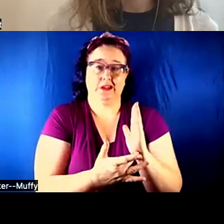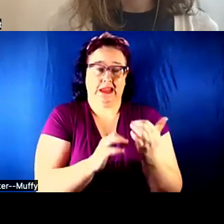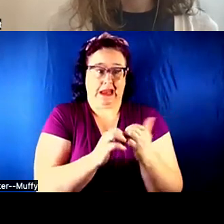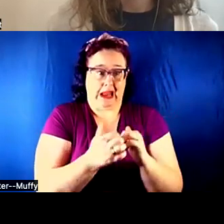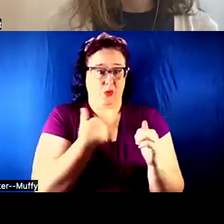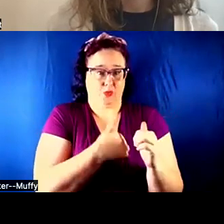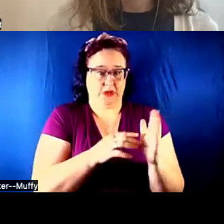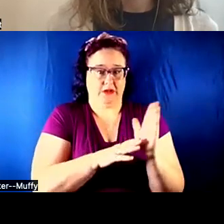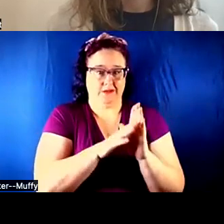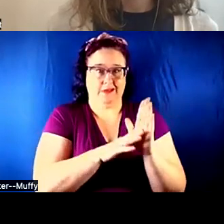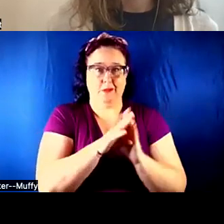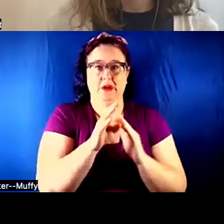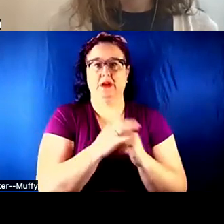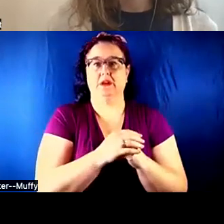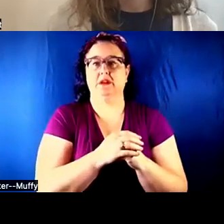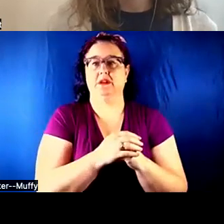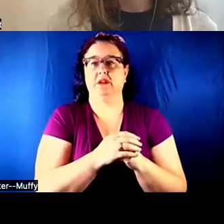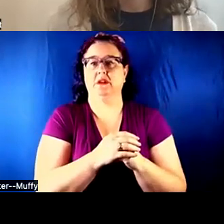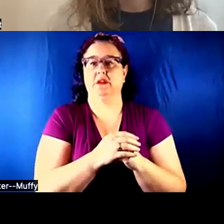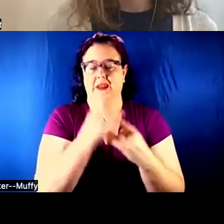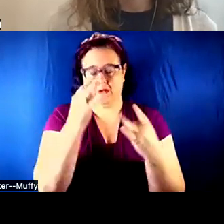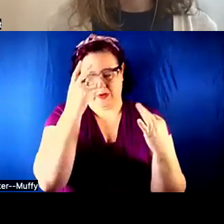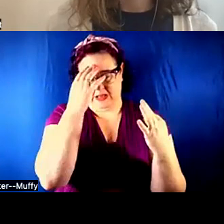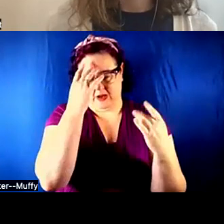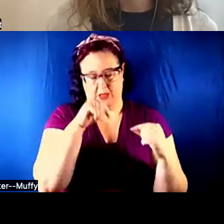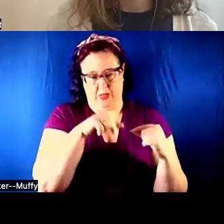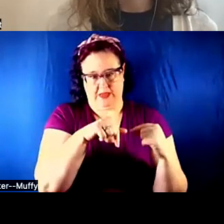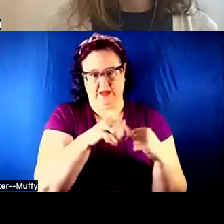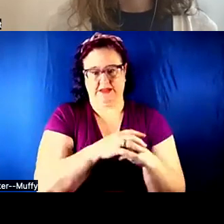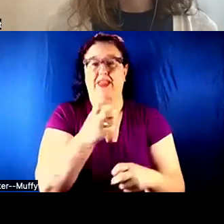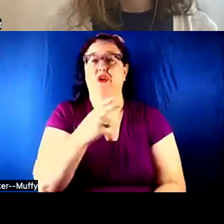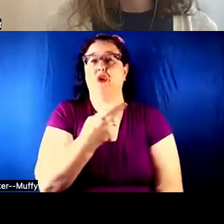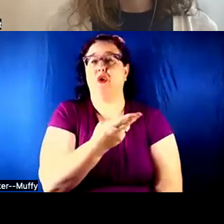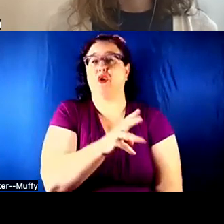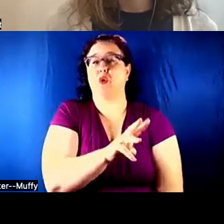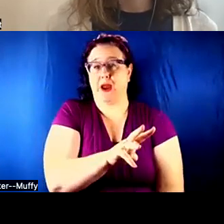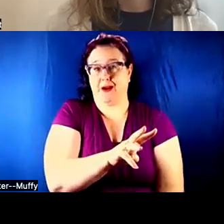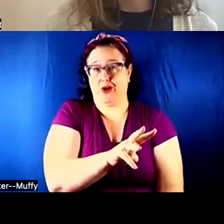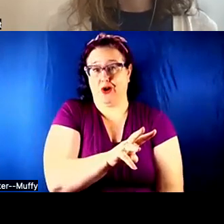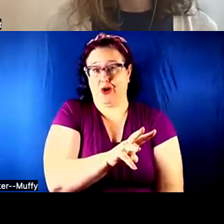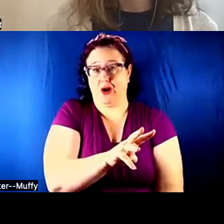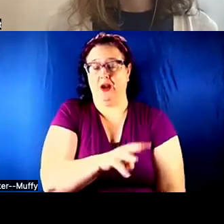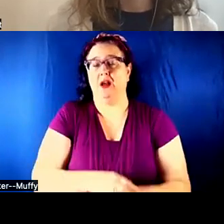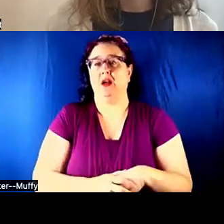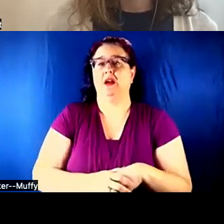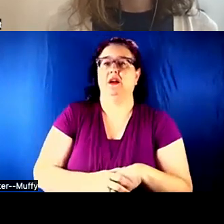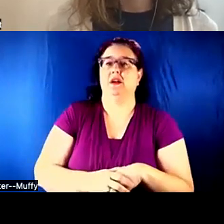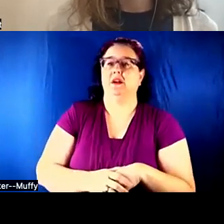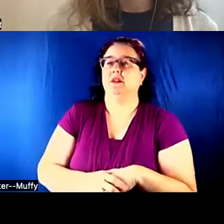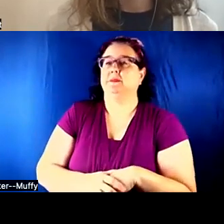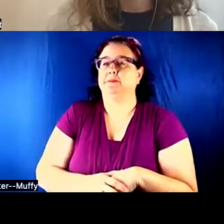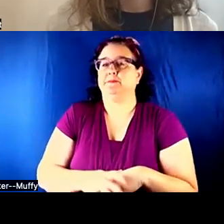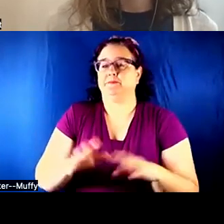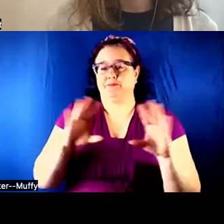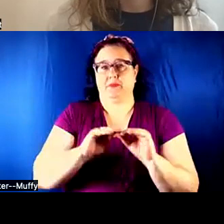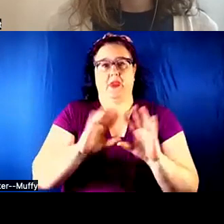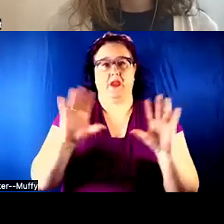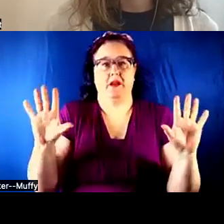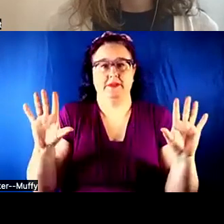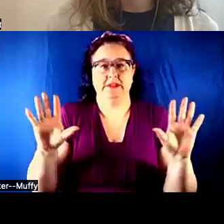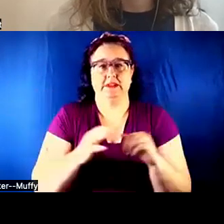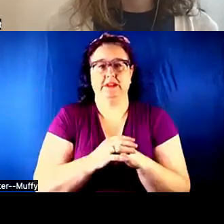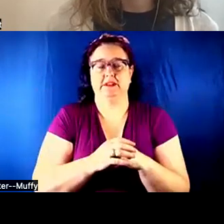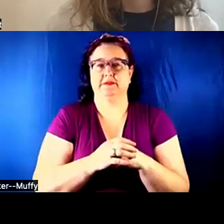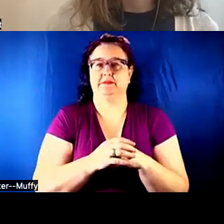should also think about this. For example, we have sensory things nowadays, all of that